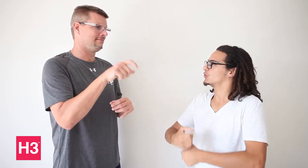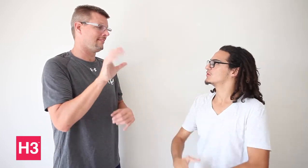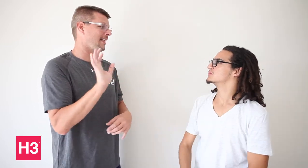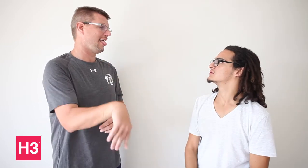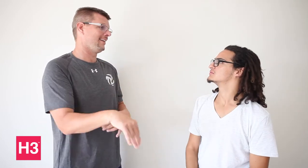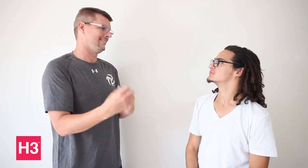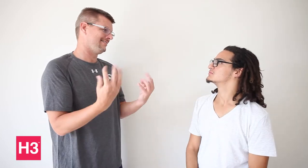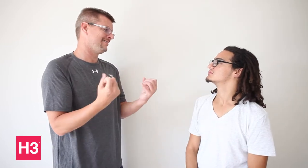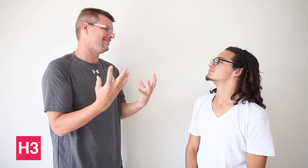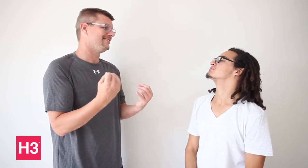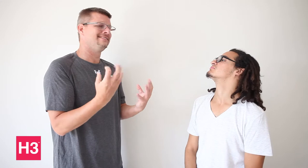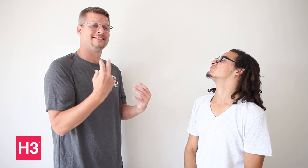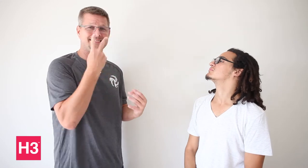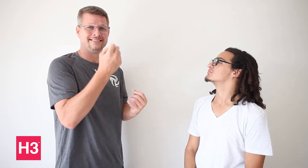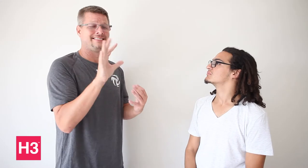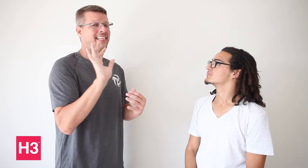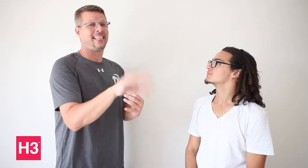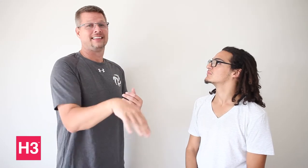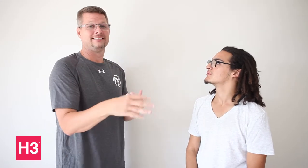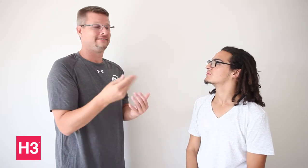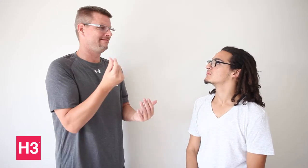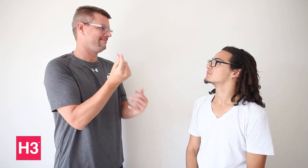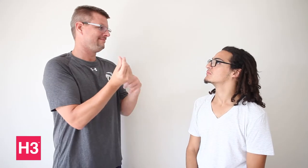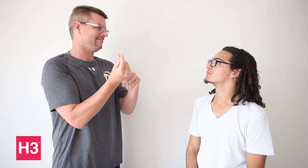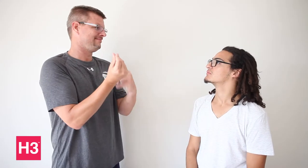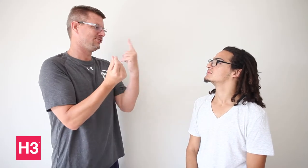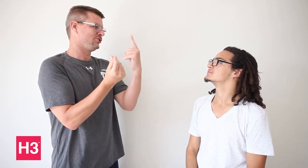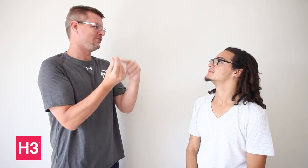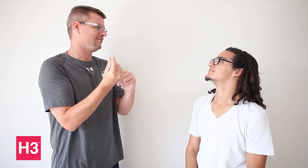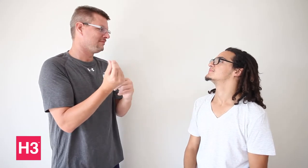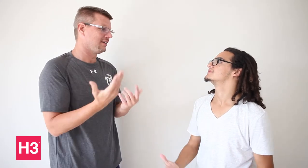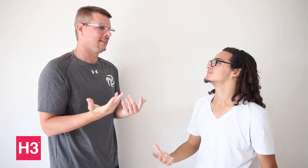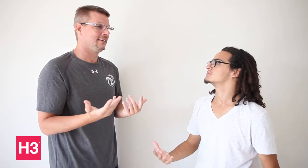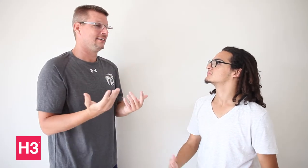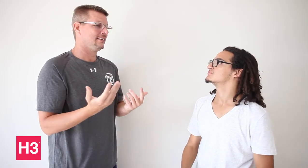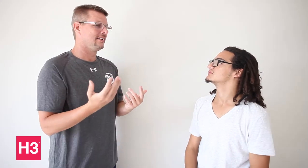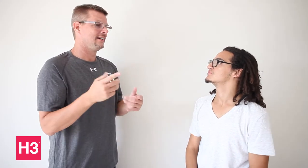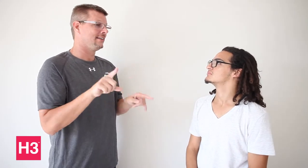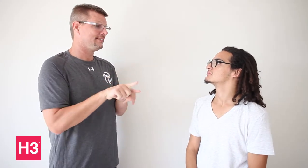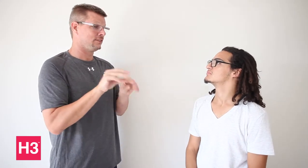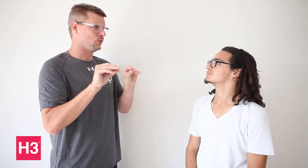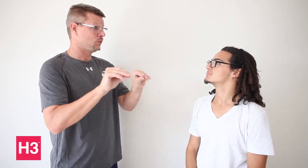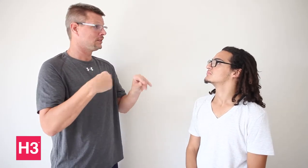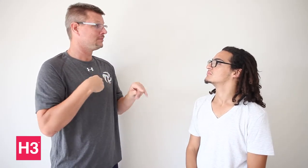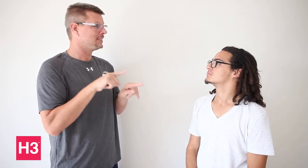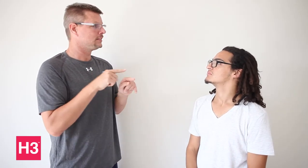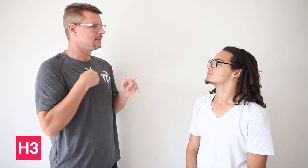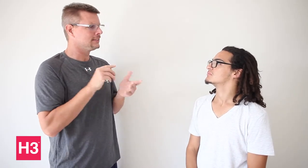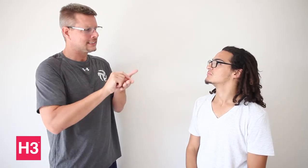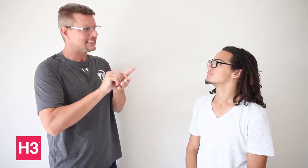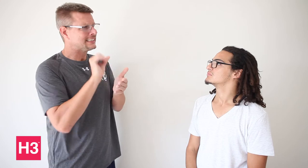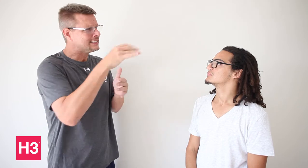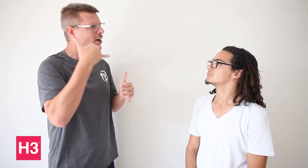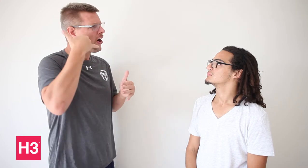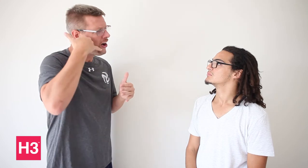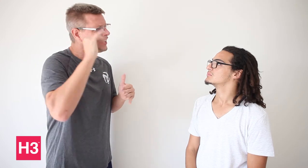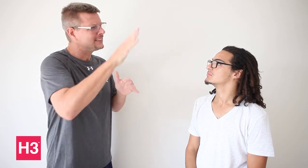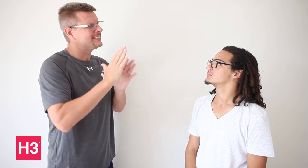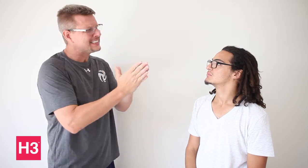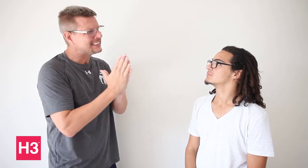Many people do not participate, or quit. Money is the main reason. As a coach I fundraise and ask for